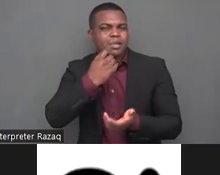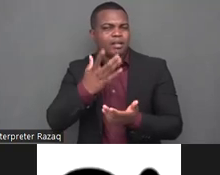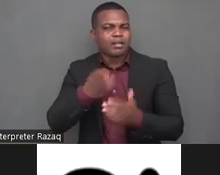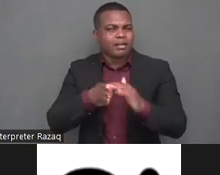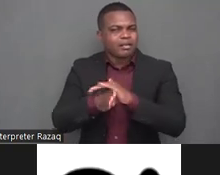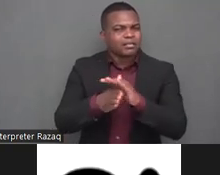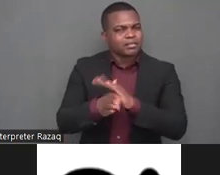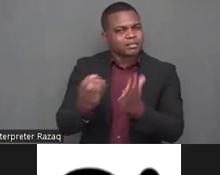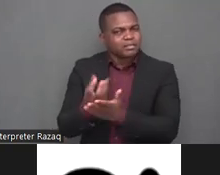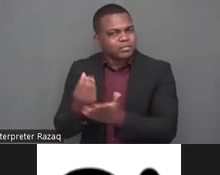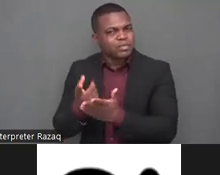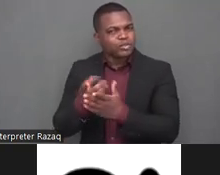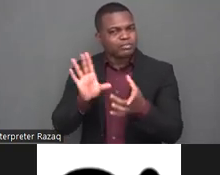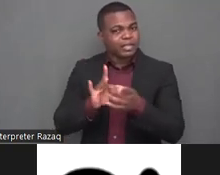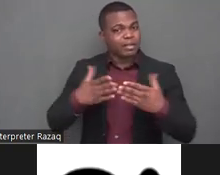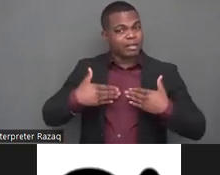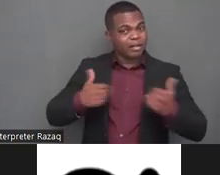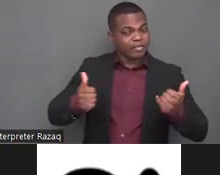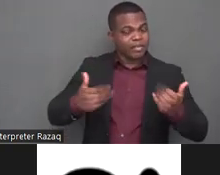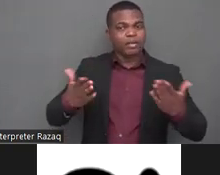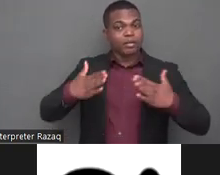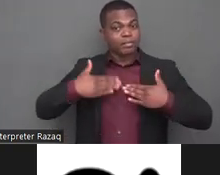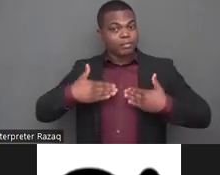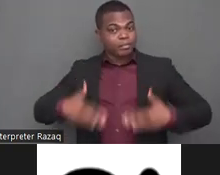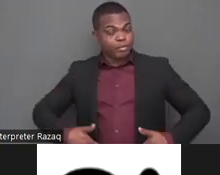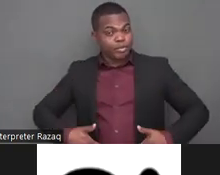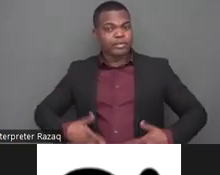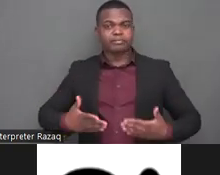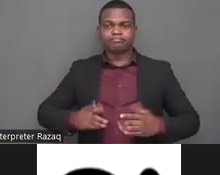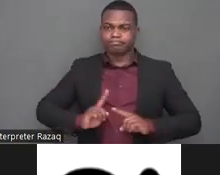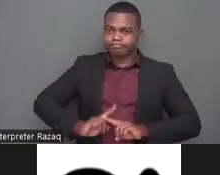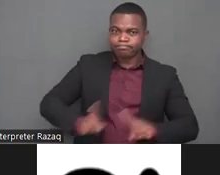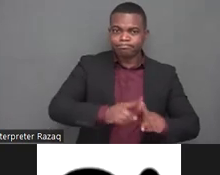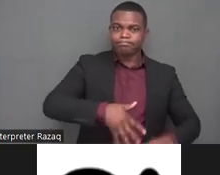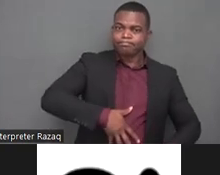for parents with disabilities and to live independently in the communities as well as